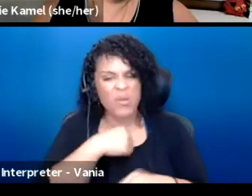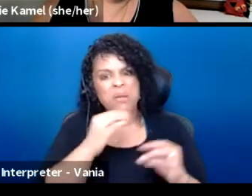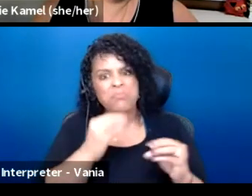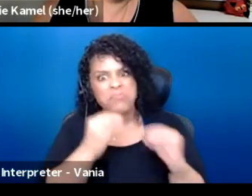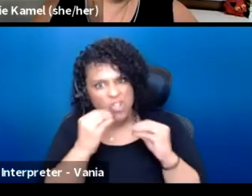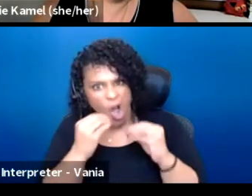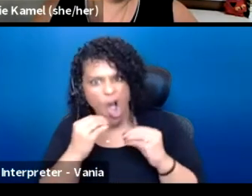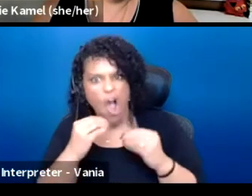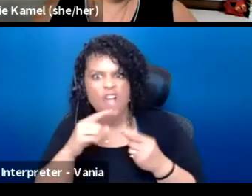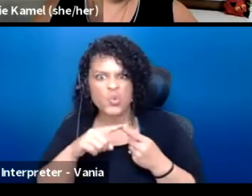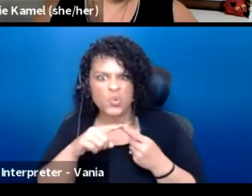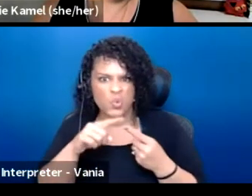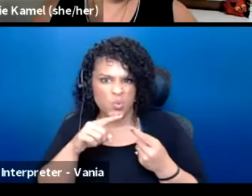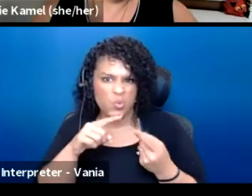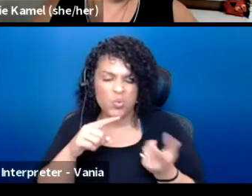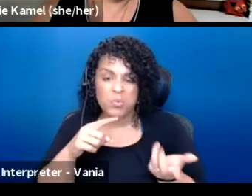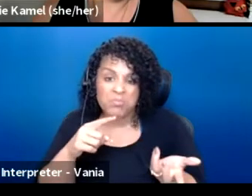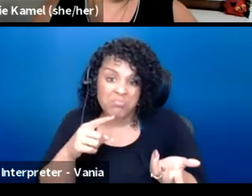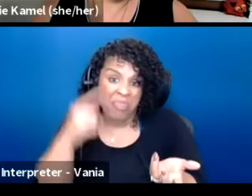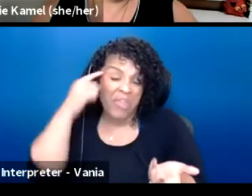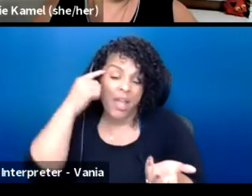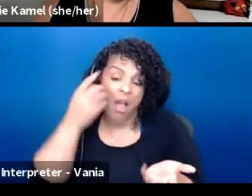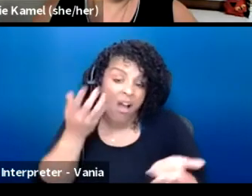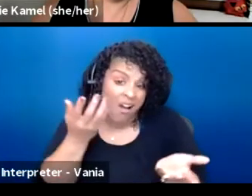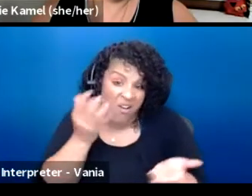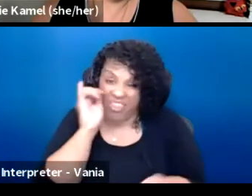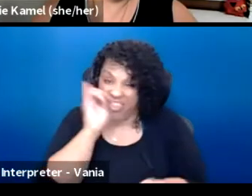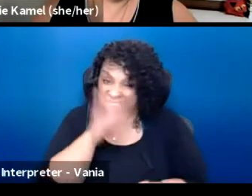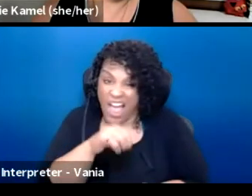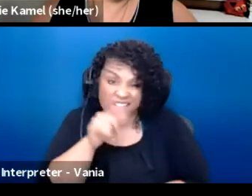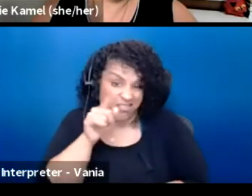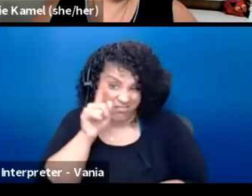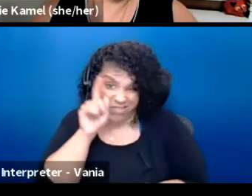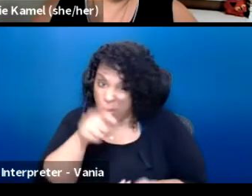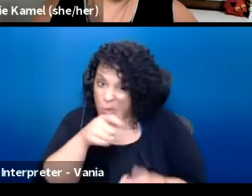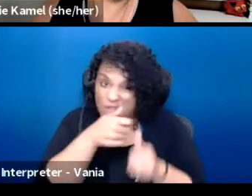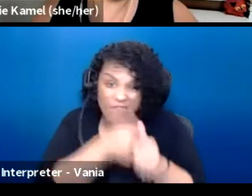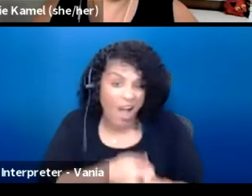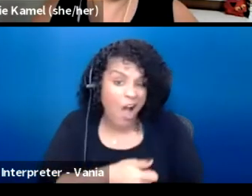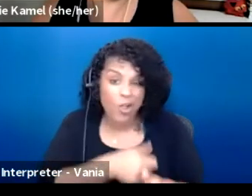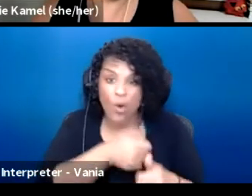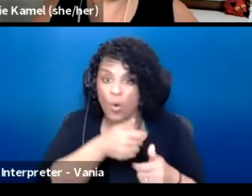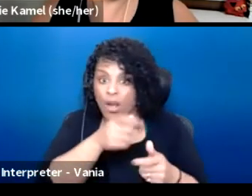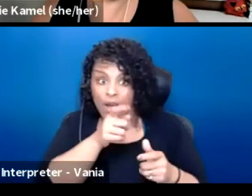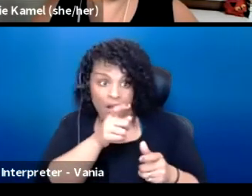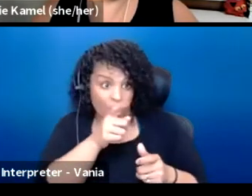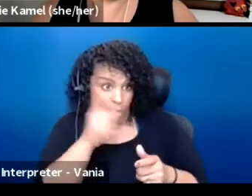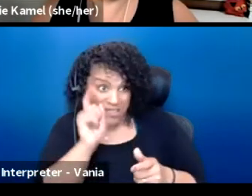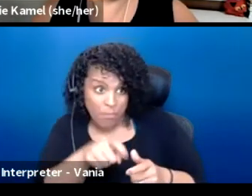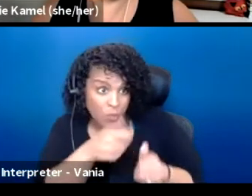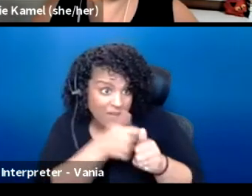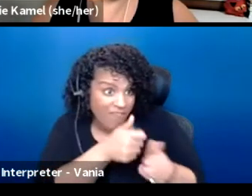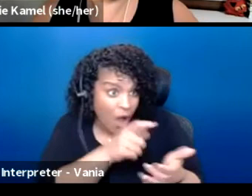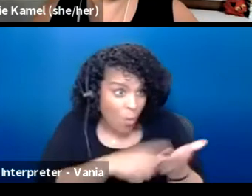that well that's just the way things are. There's just the way that you're supposed to be in this space and there's a way you're supposed to be